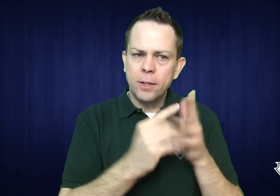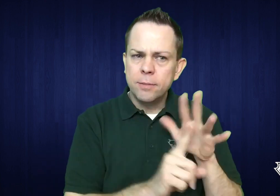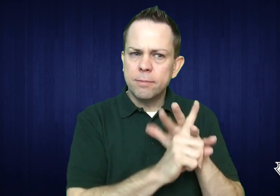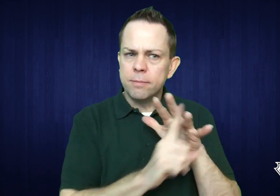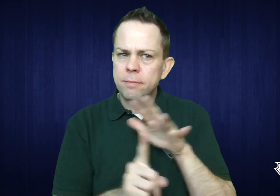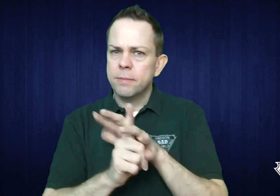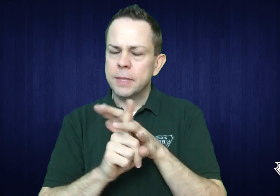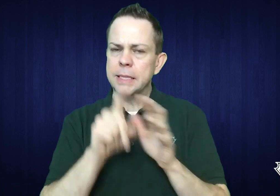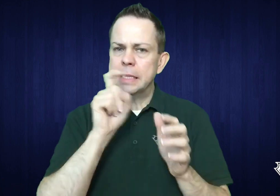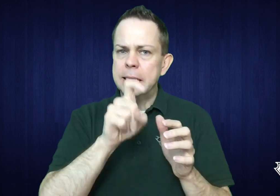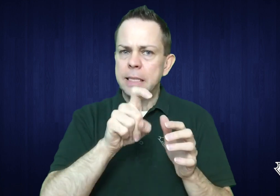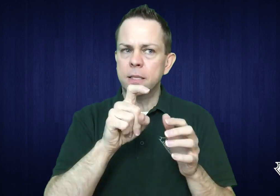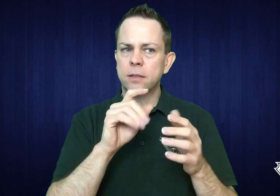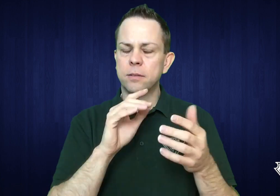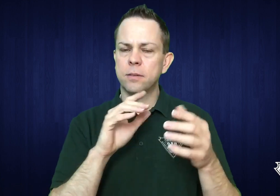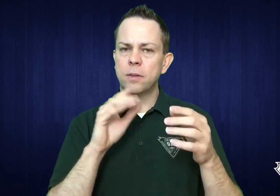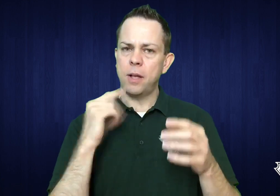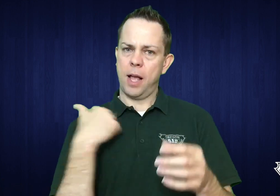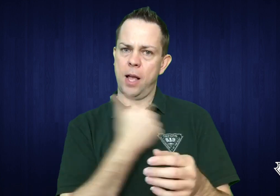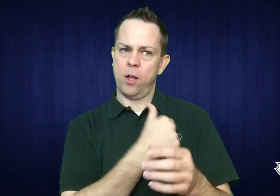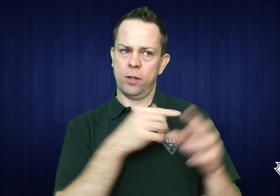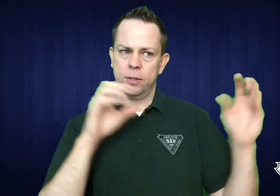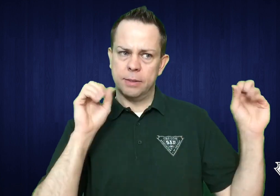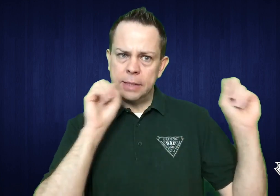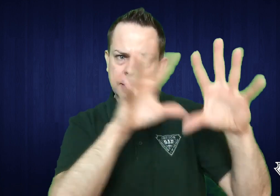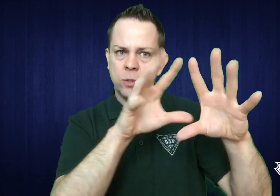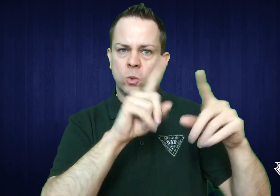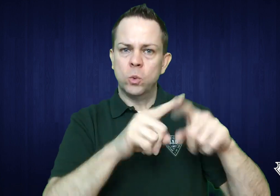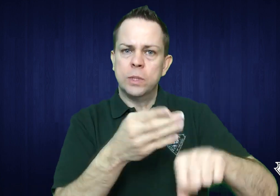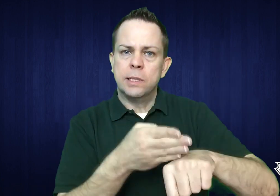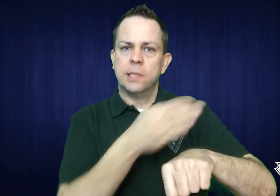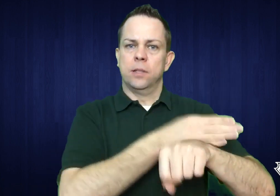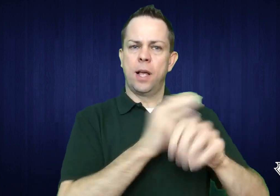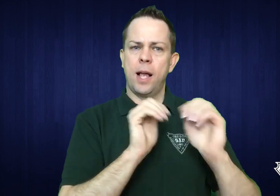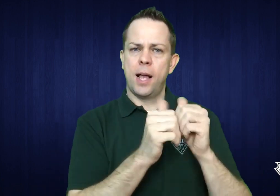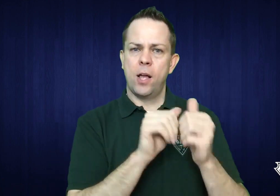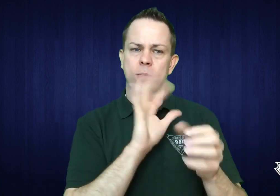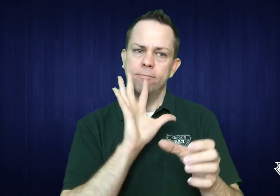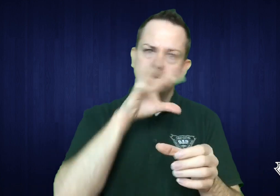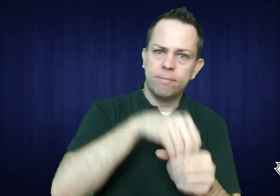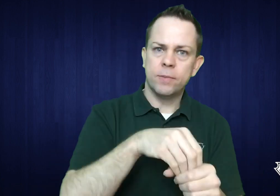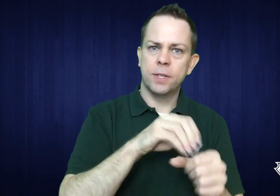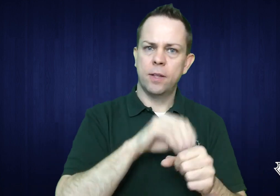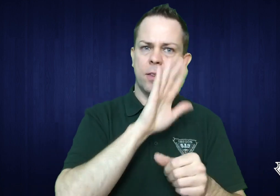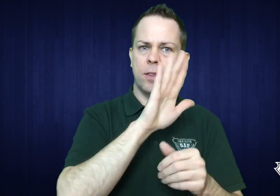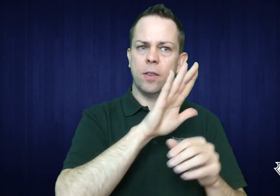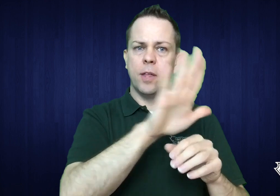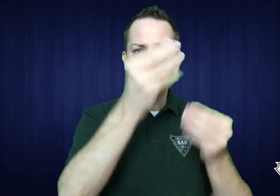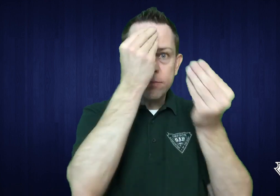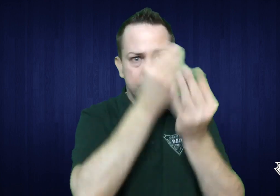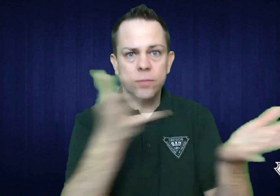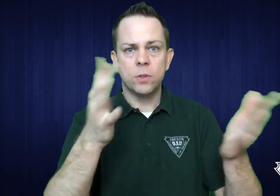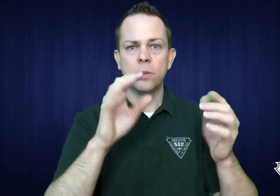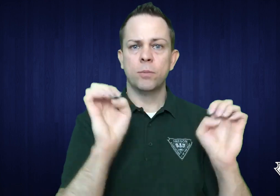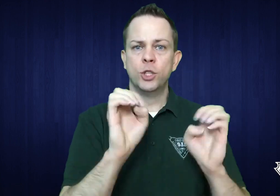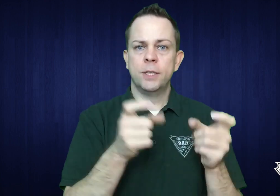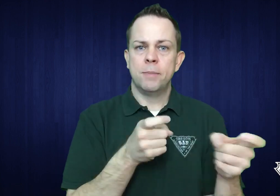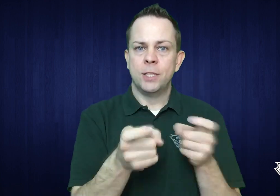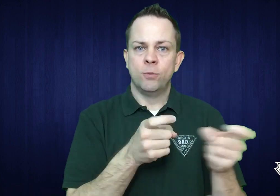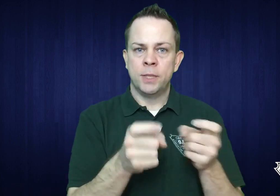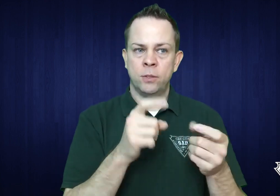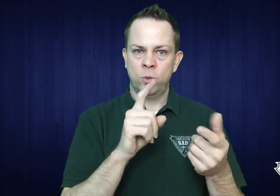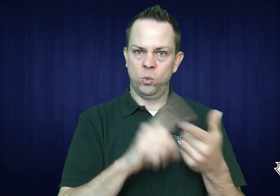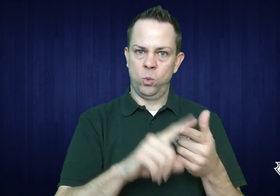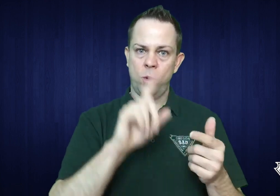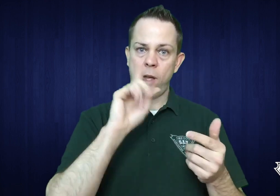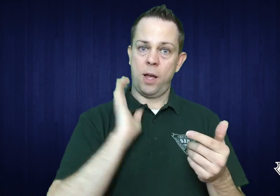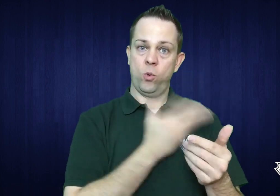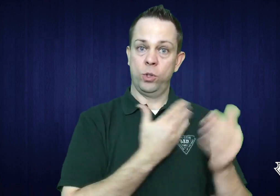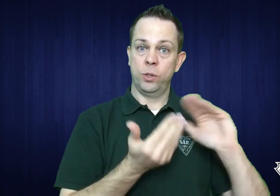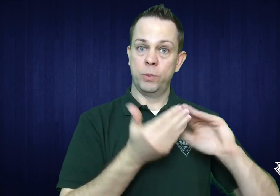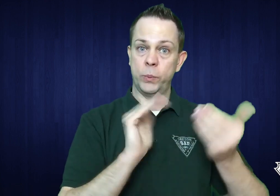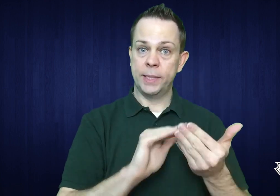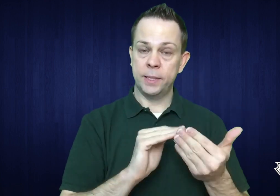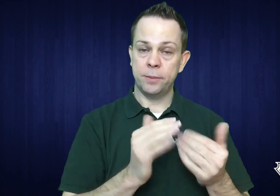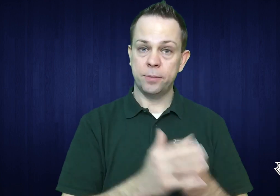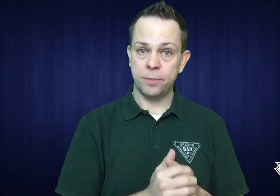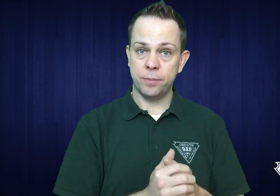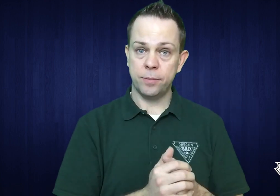about how they announce emergency management to our community.